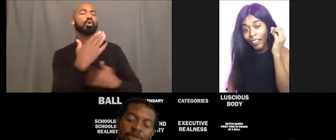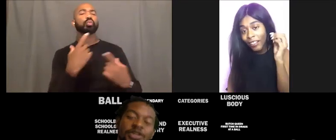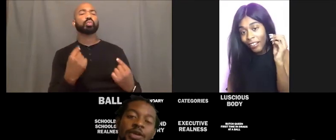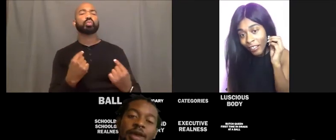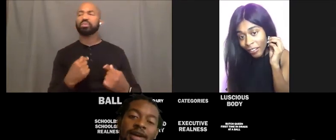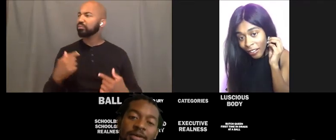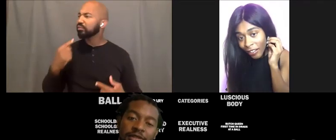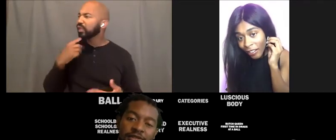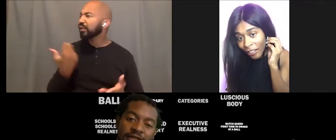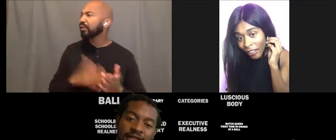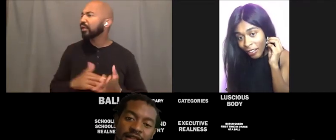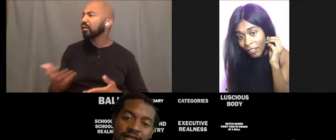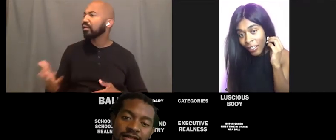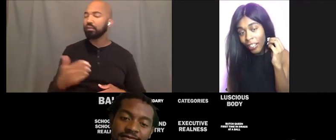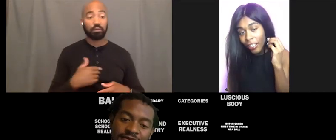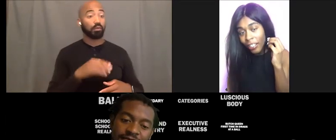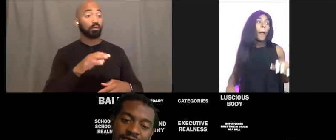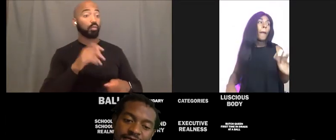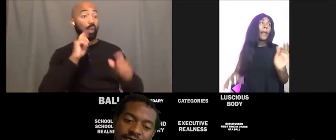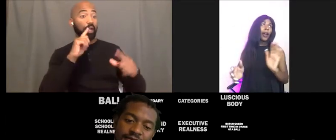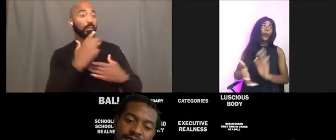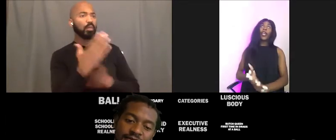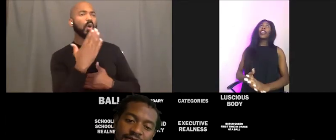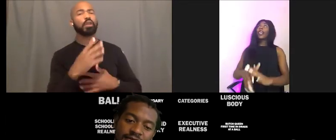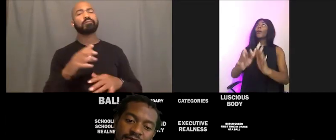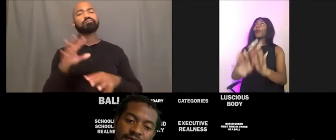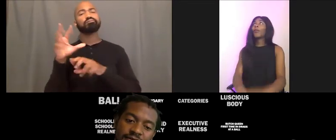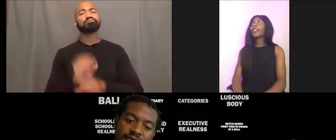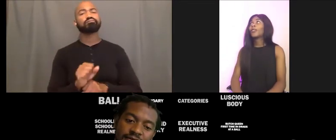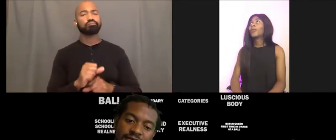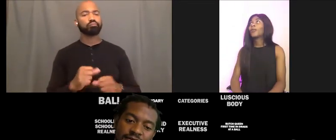What's your wake up ritual these days? My wake up ritual.